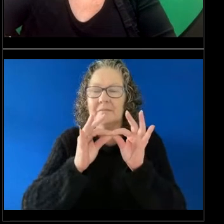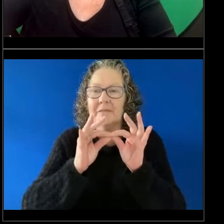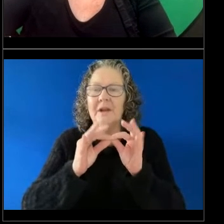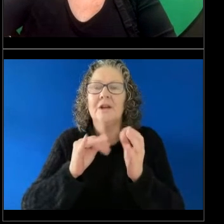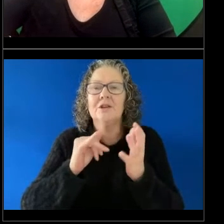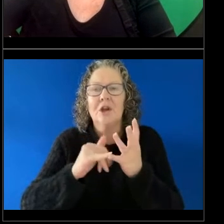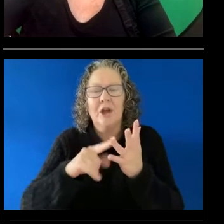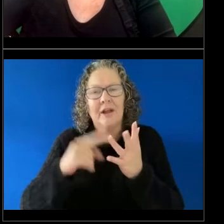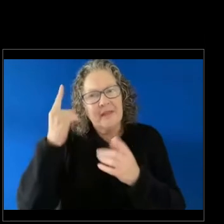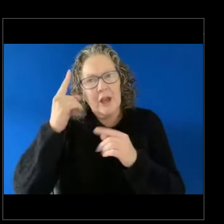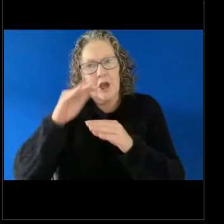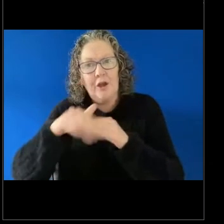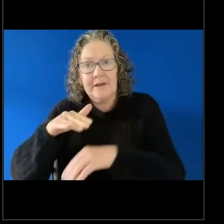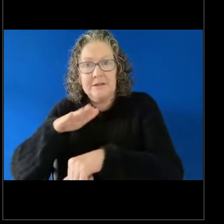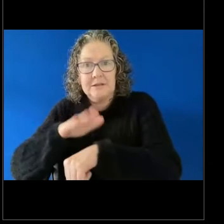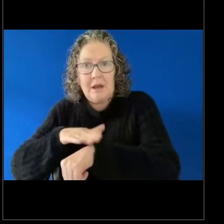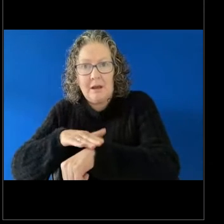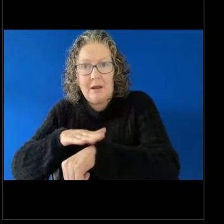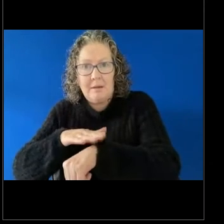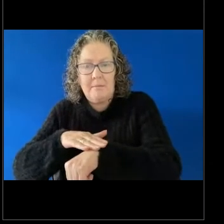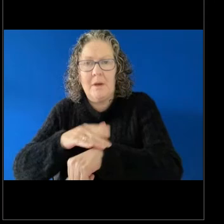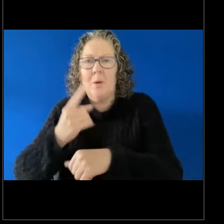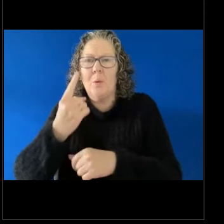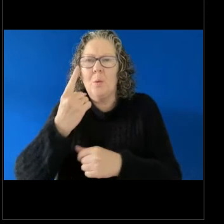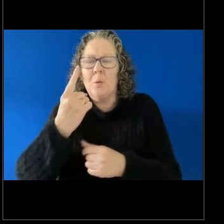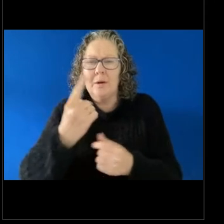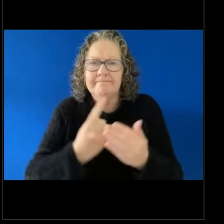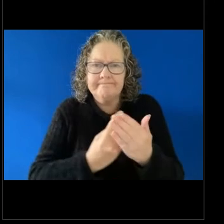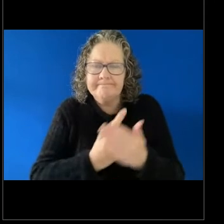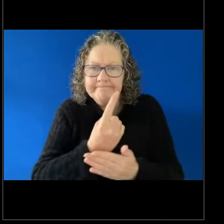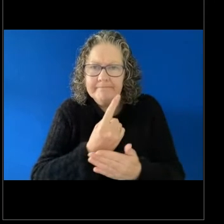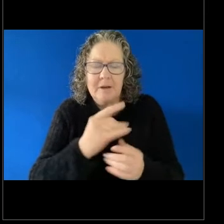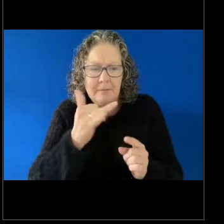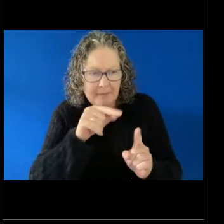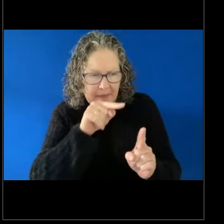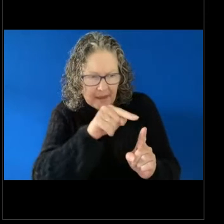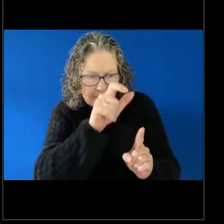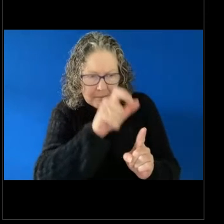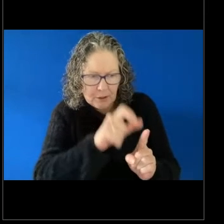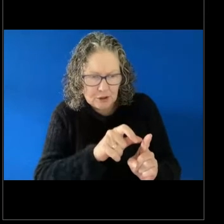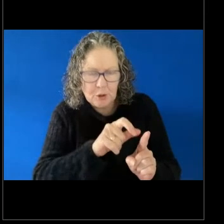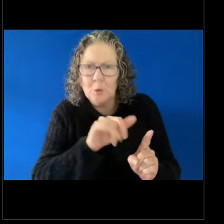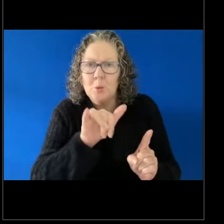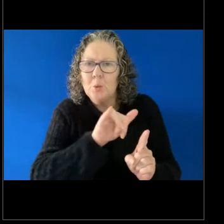when we might advise someone, which jurisdiction they should think about choosing.